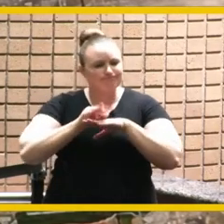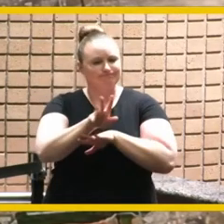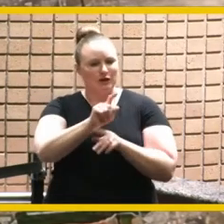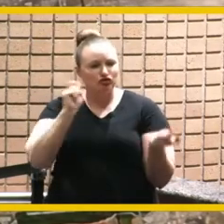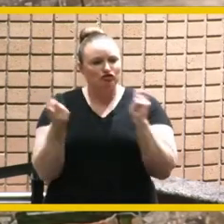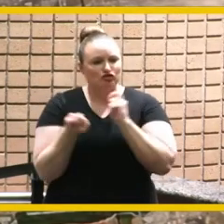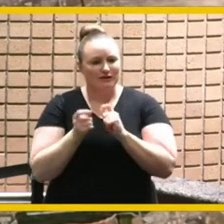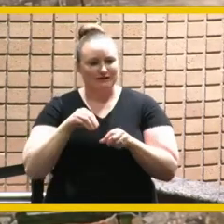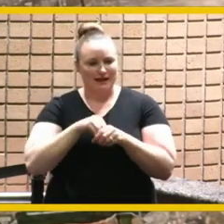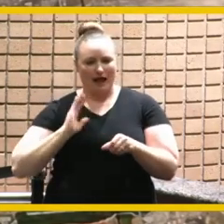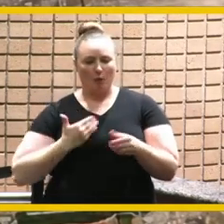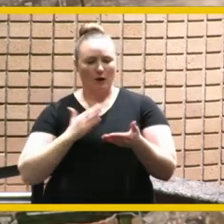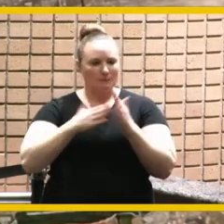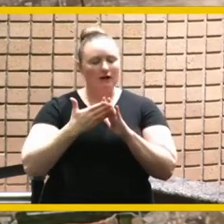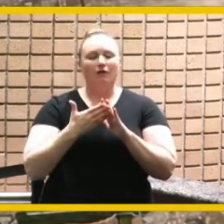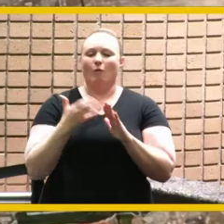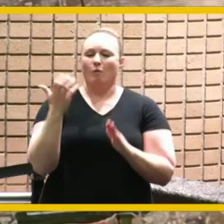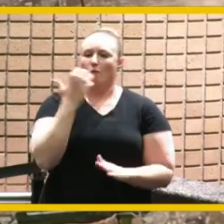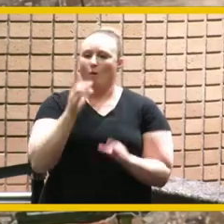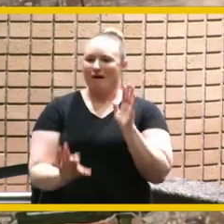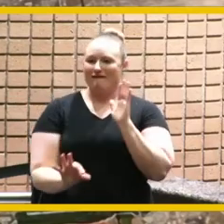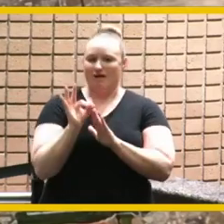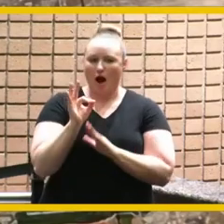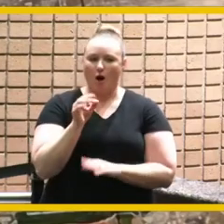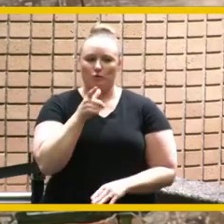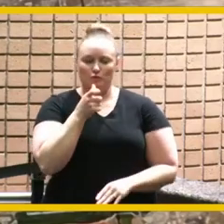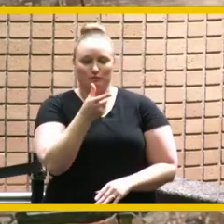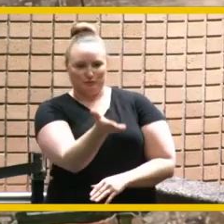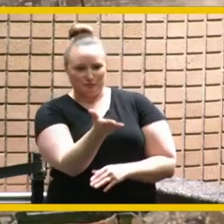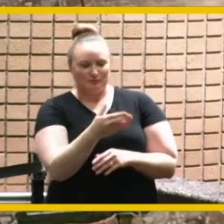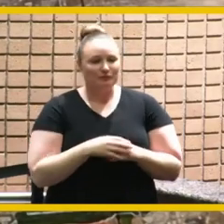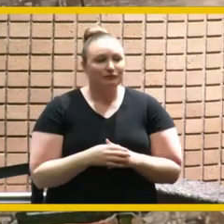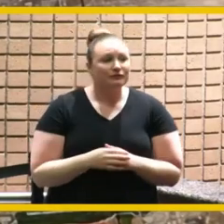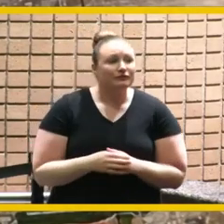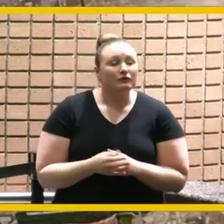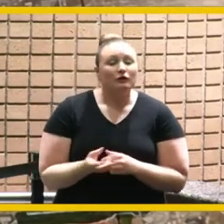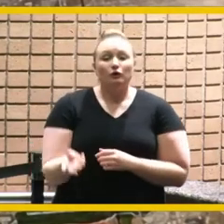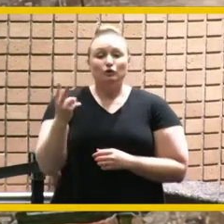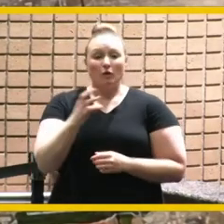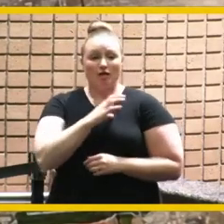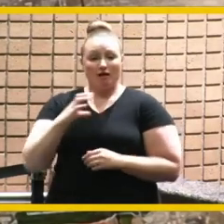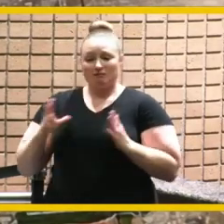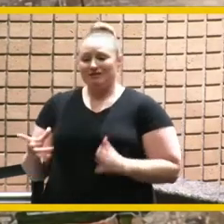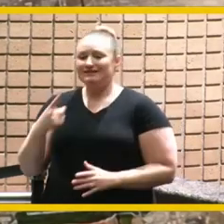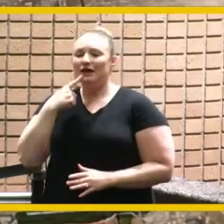it two of our board members molina boswell and aaron phillips say we found our unicorn we really